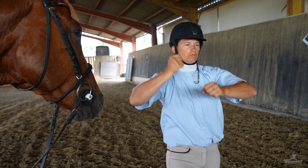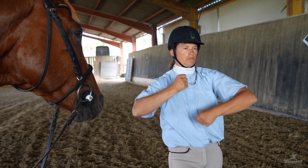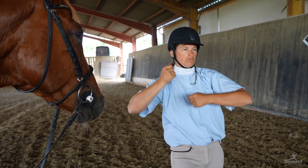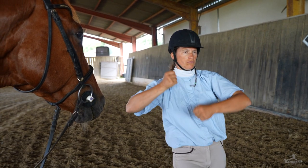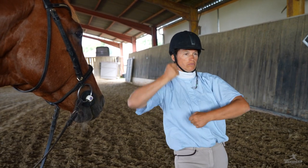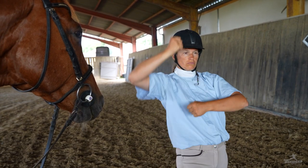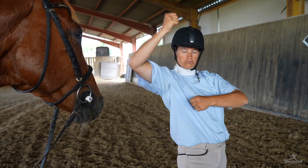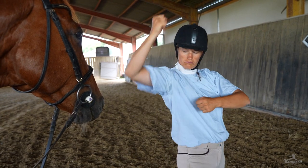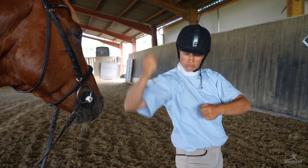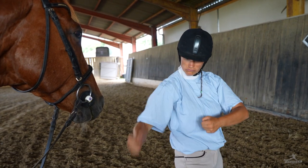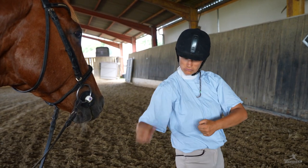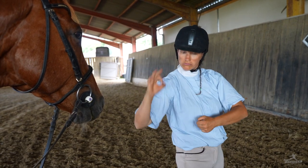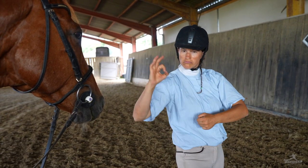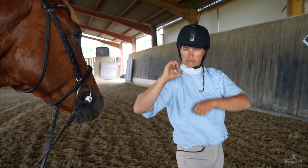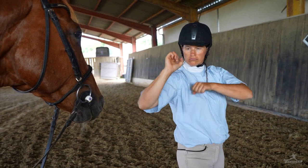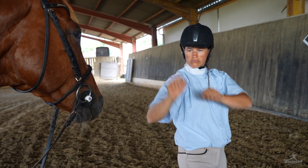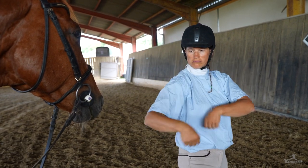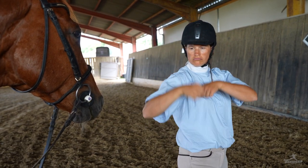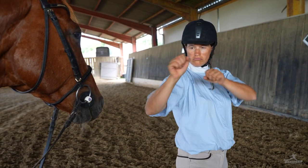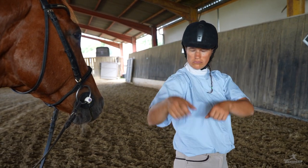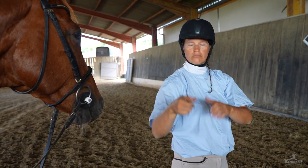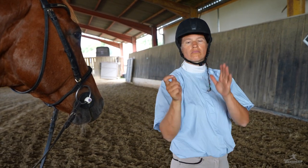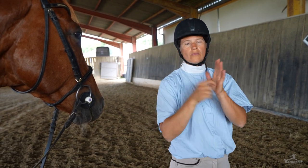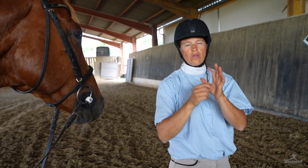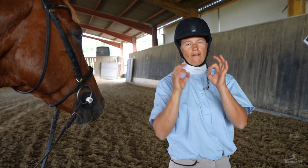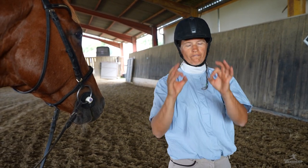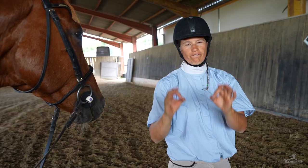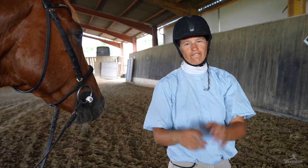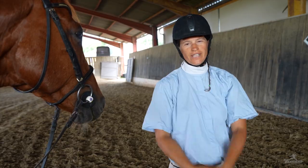phase in one fluid motion without knocking anything over.